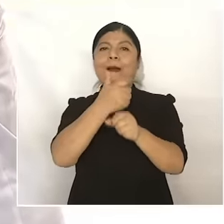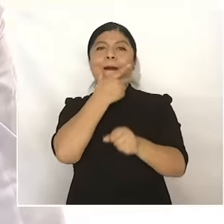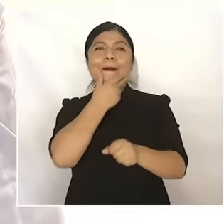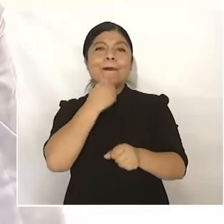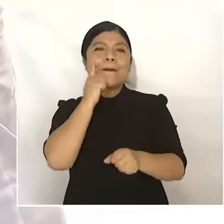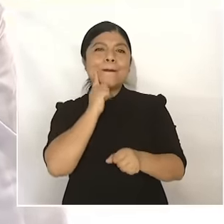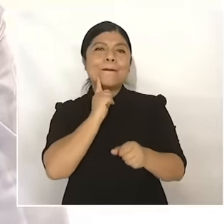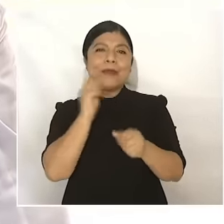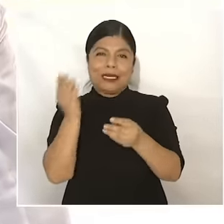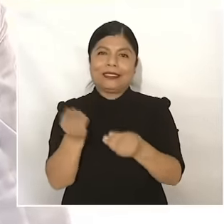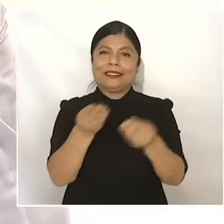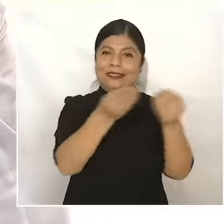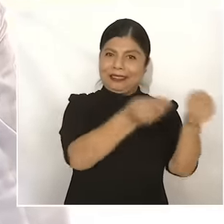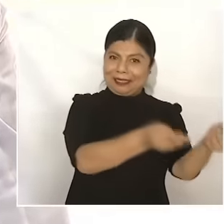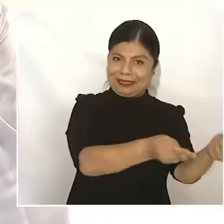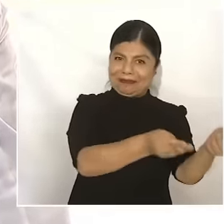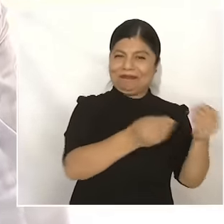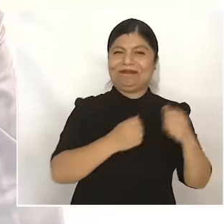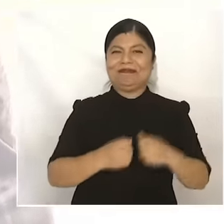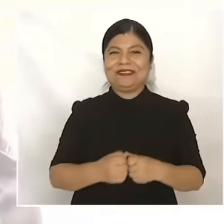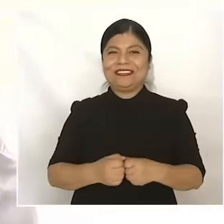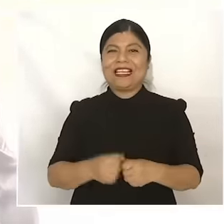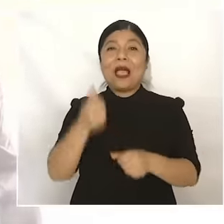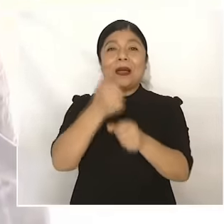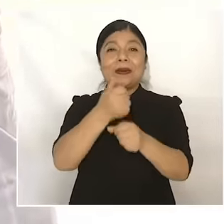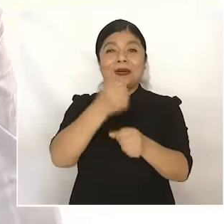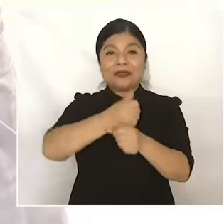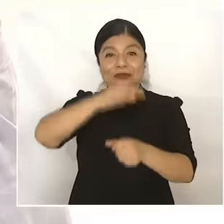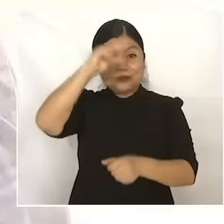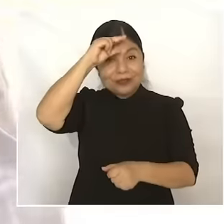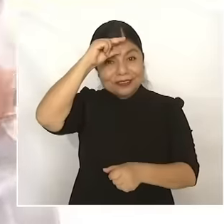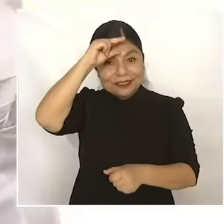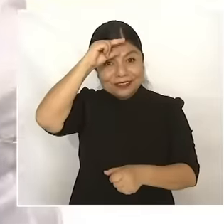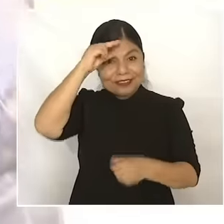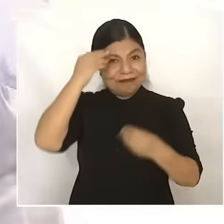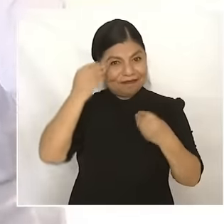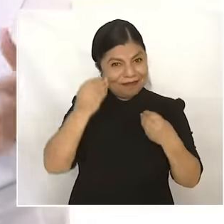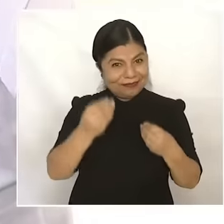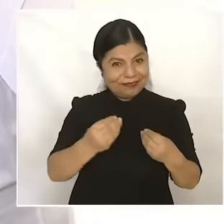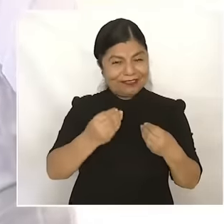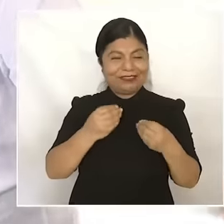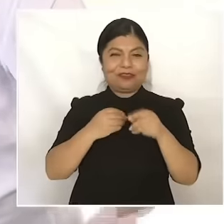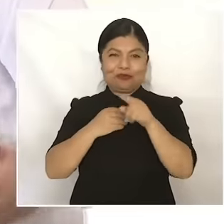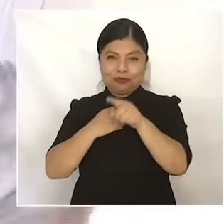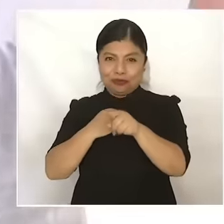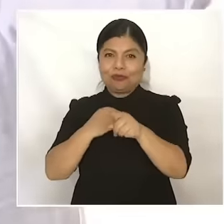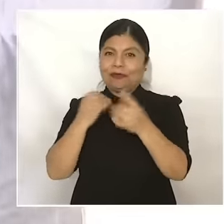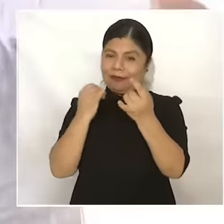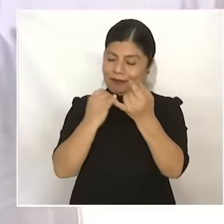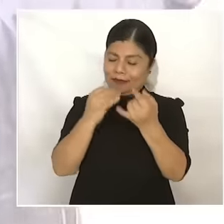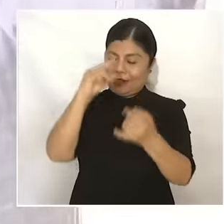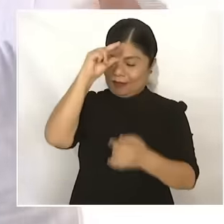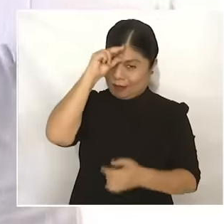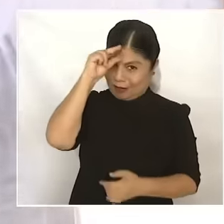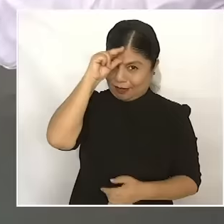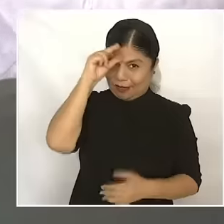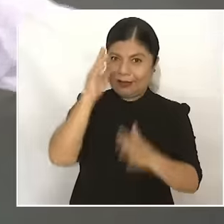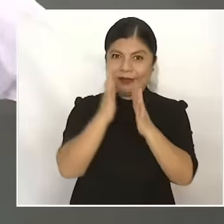very intelligent eh So that you don't go out with me, who are you, this